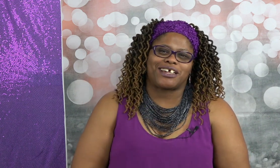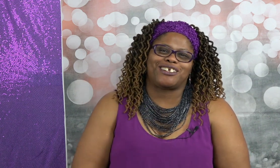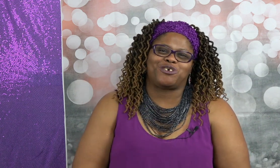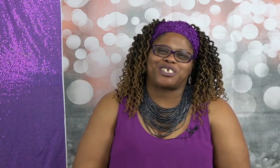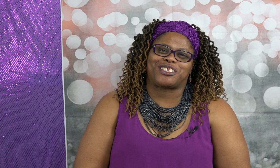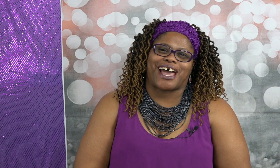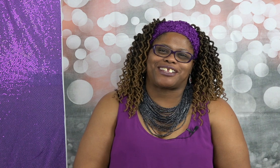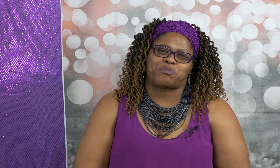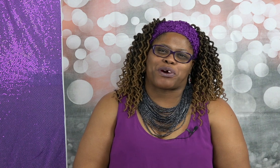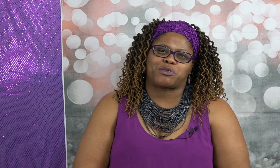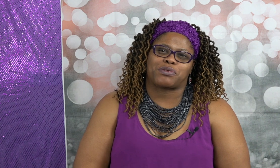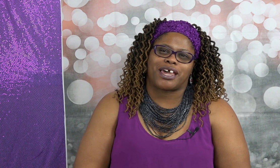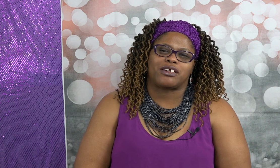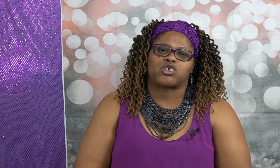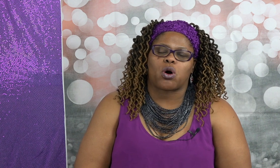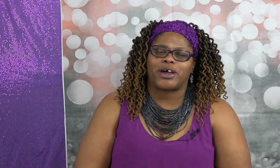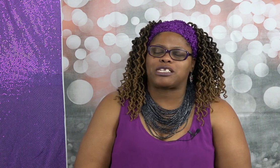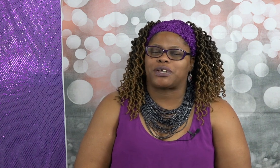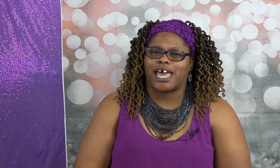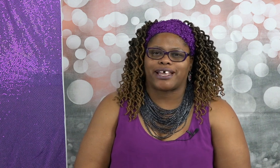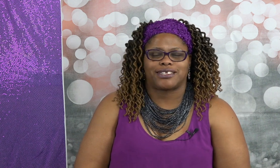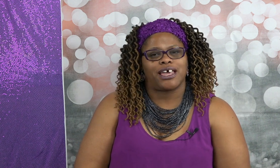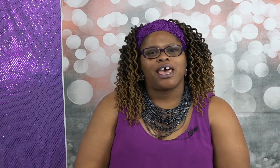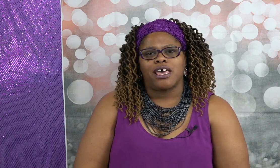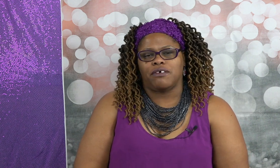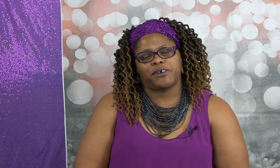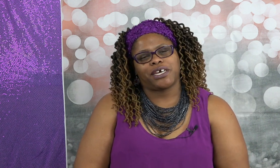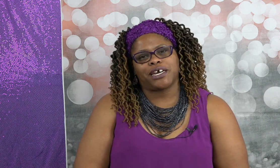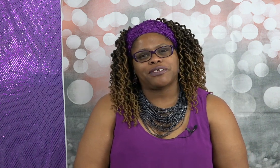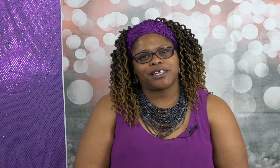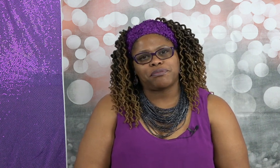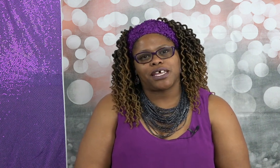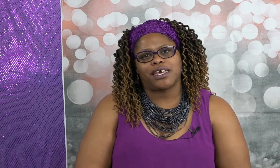that you decided to press play. As always we ask that if you hear something that